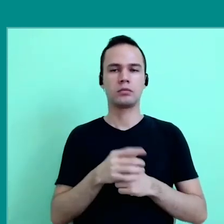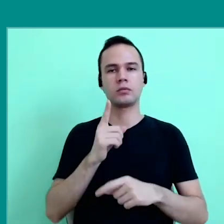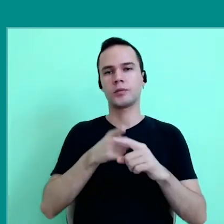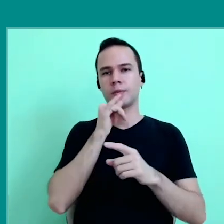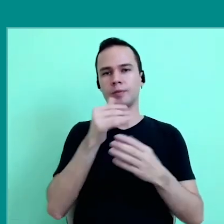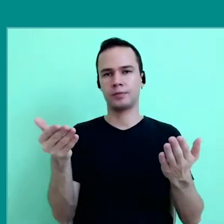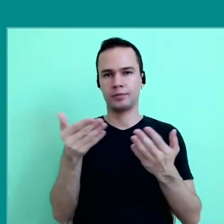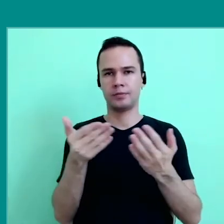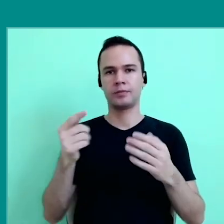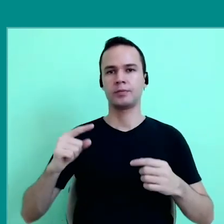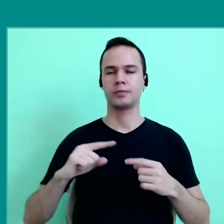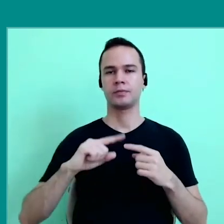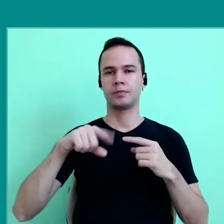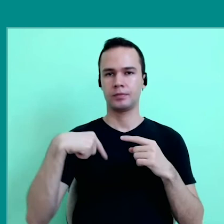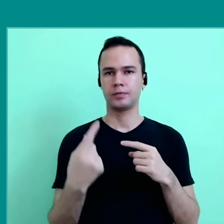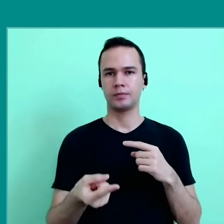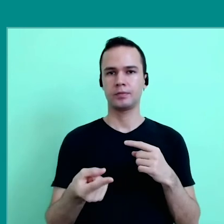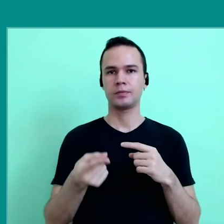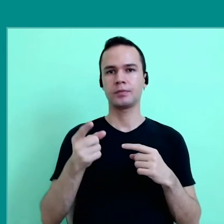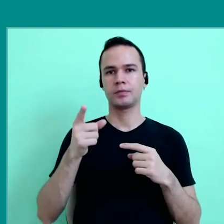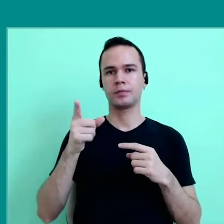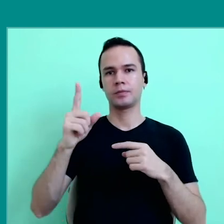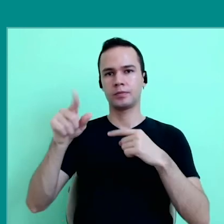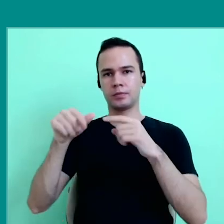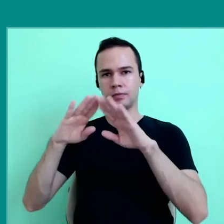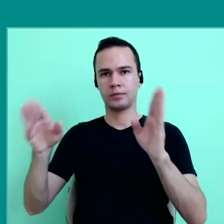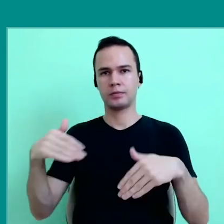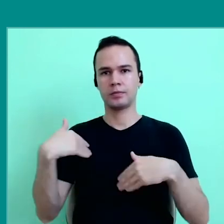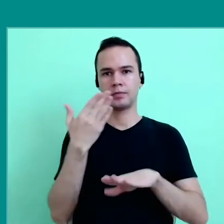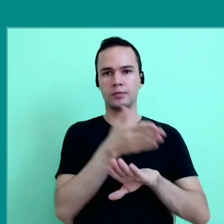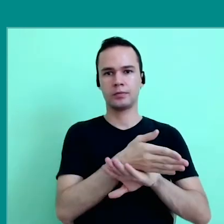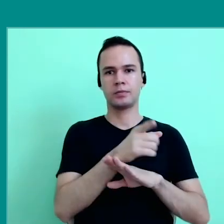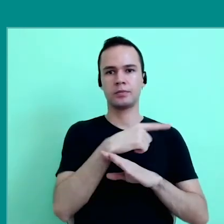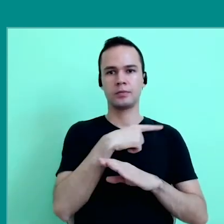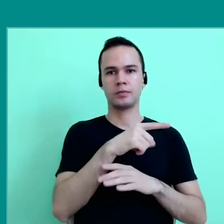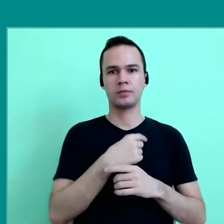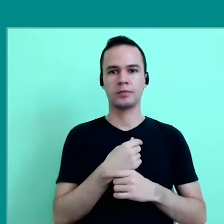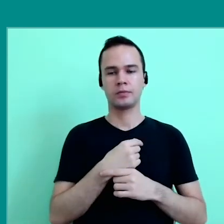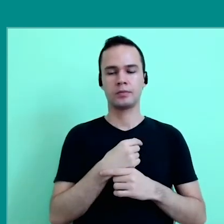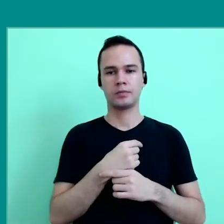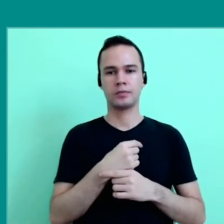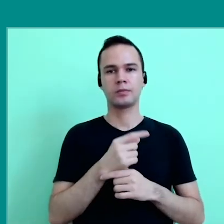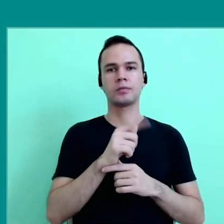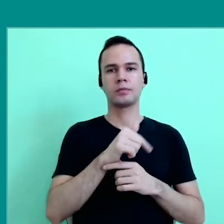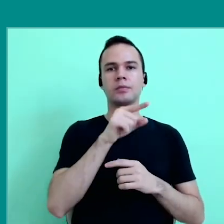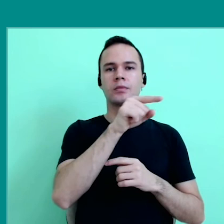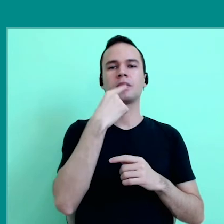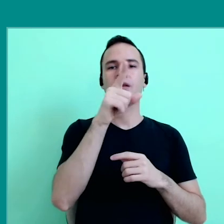for example, now, after our discussion, I will participate in a defense thesis in Flacso, Argentina,